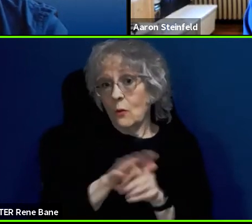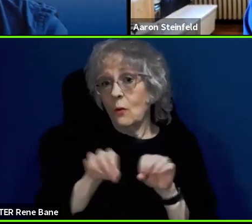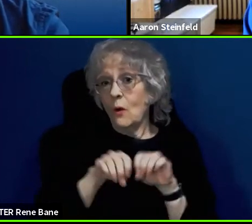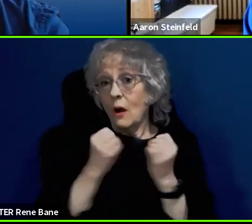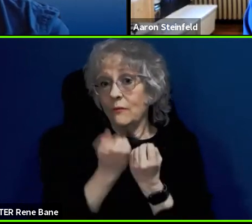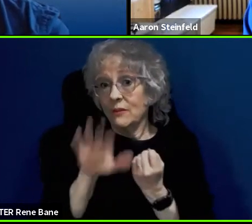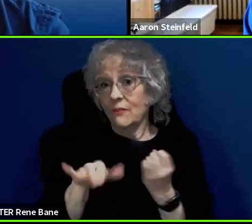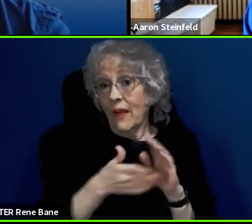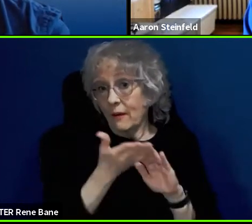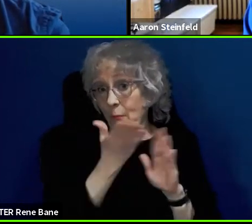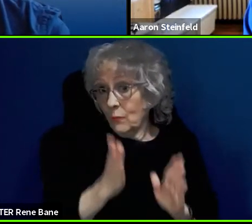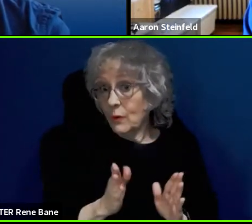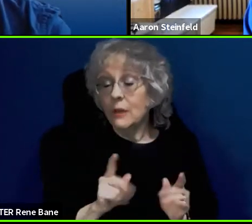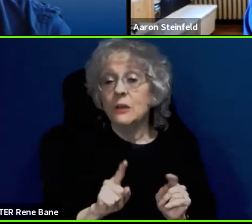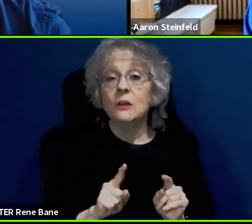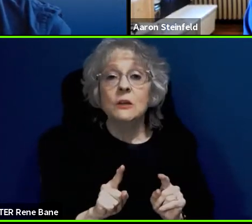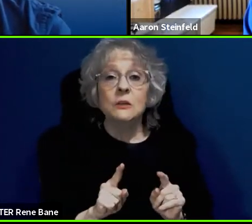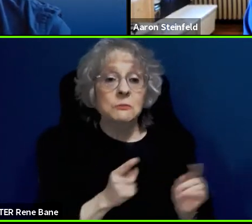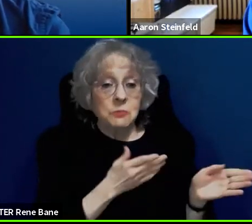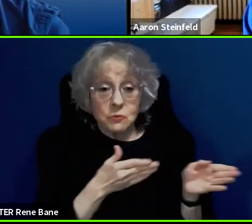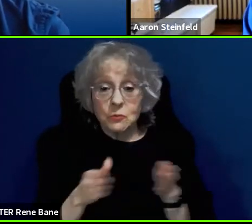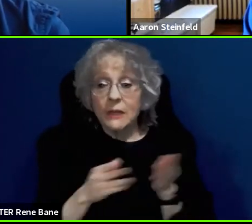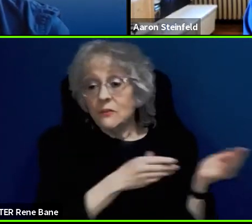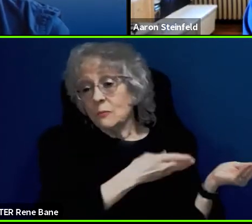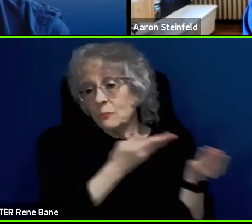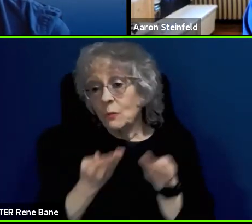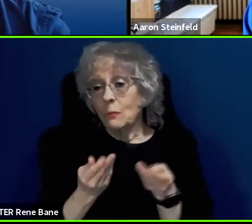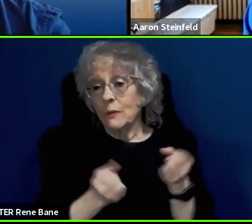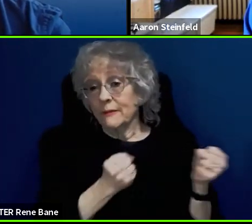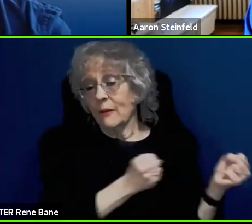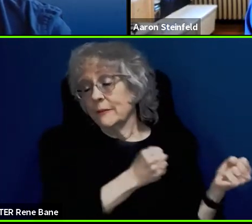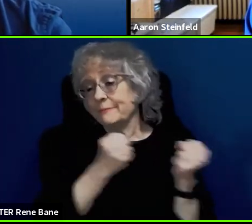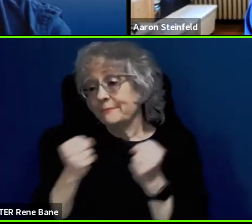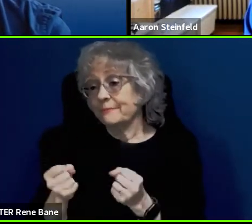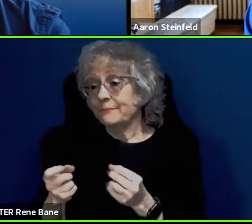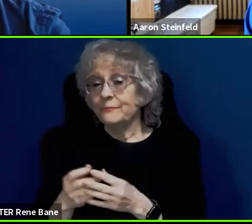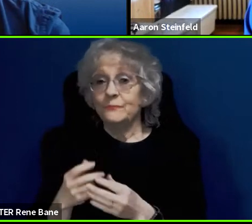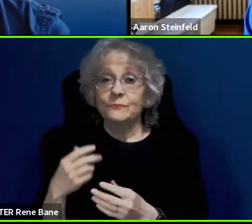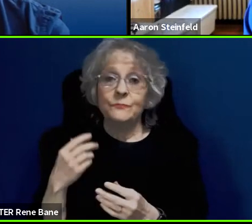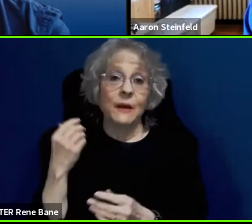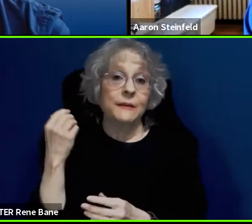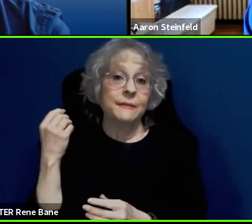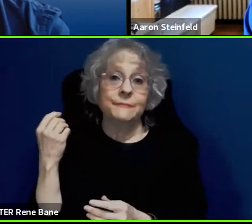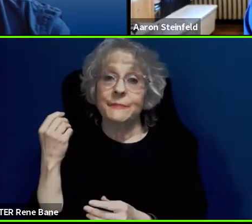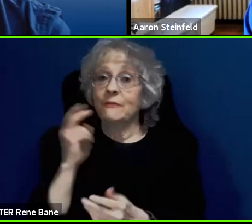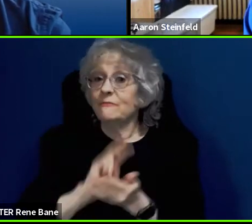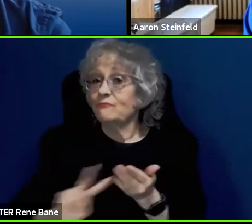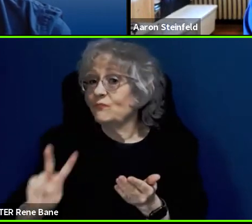arranges for vehicles to be brought by every fourteen days or every seven days or whatever.